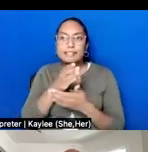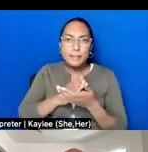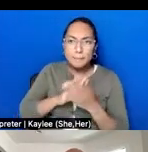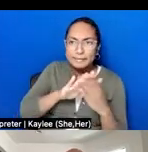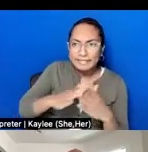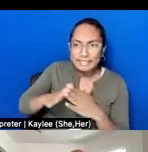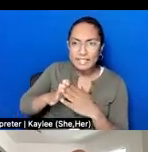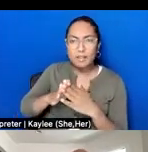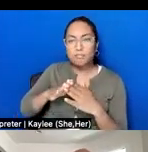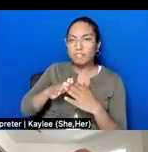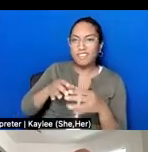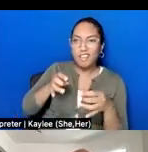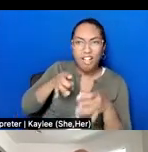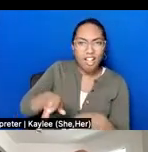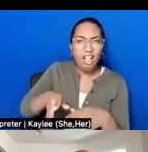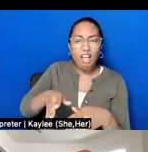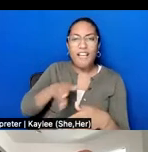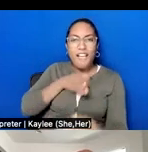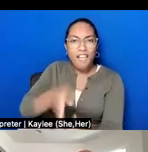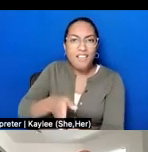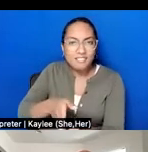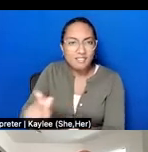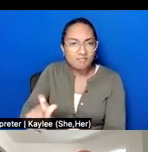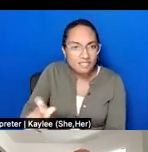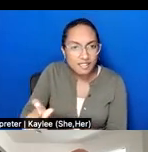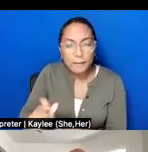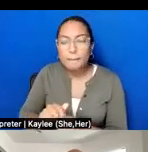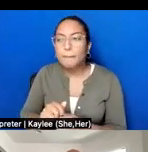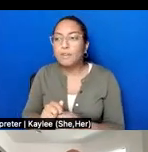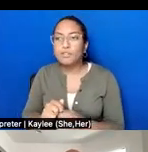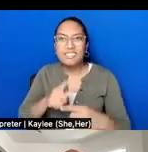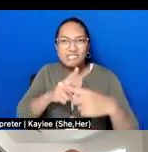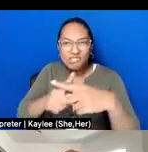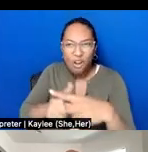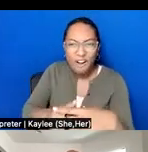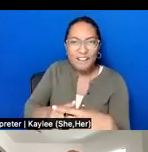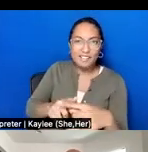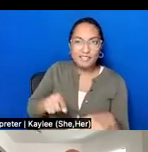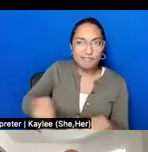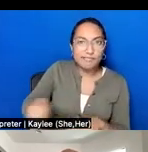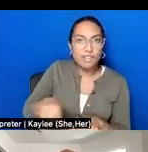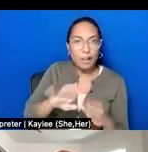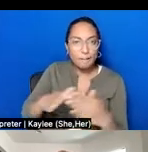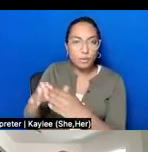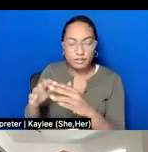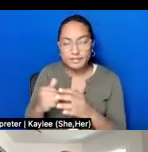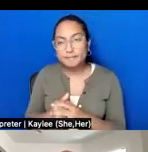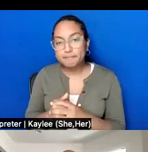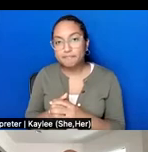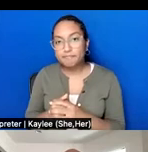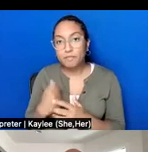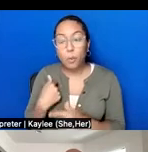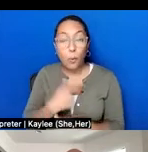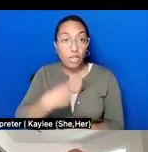seemed hostile to or targeted Muslim communities. While we thought our project was necessary to